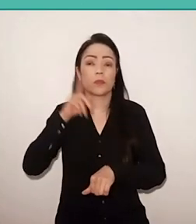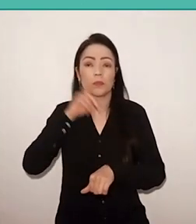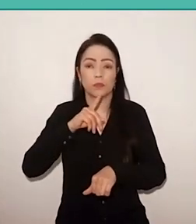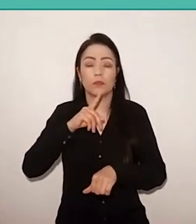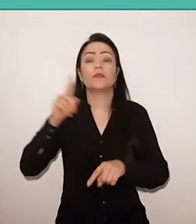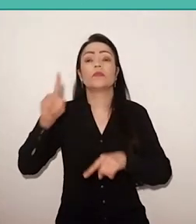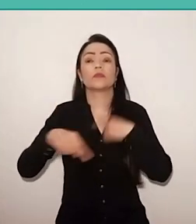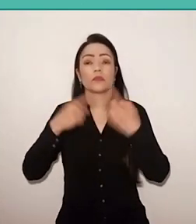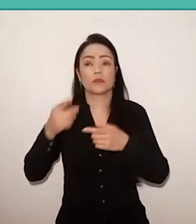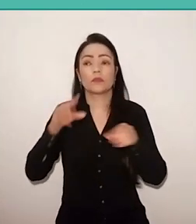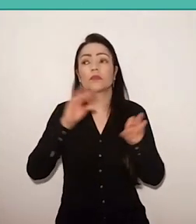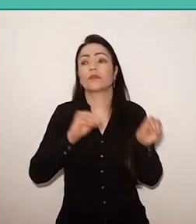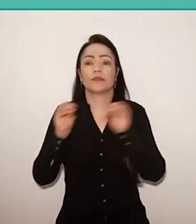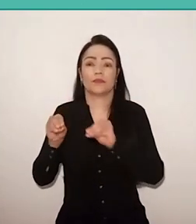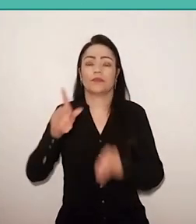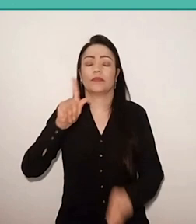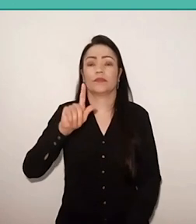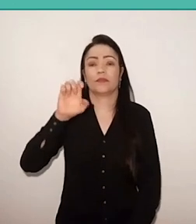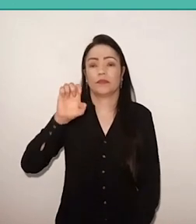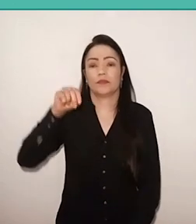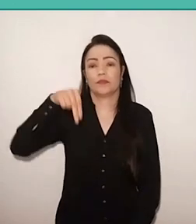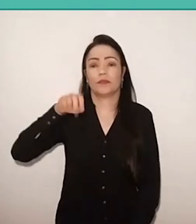Council… sorry, in 70, went to Geneva